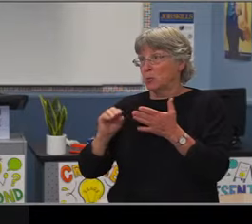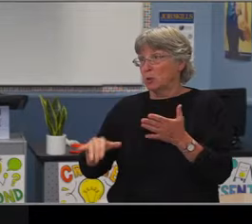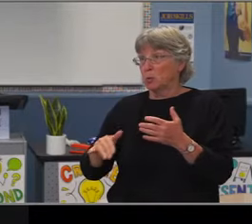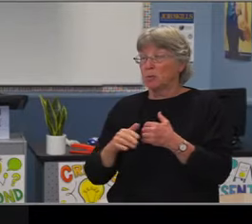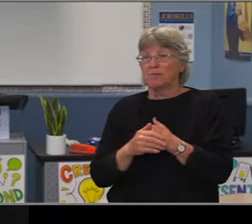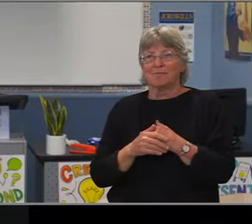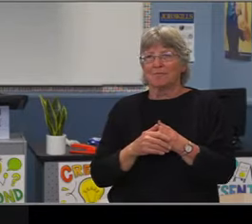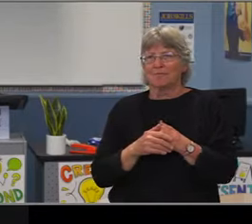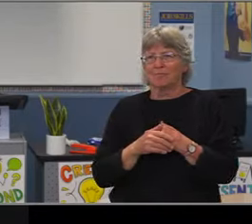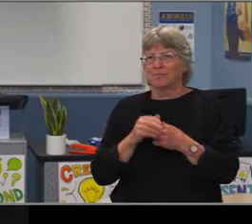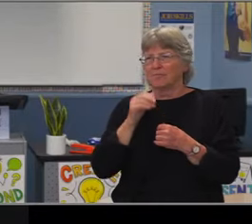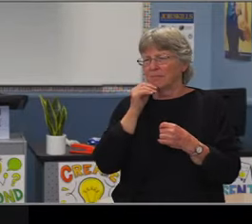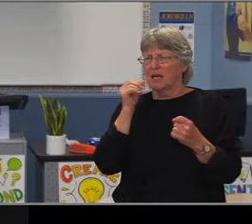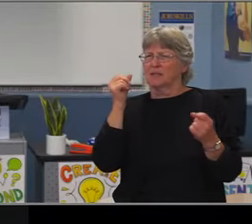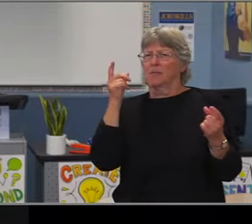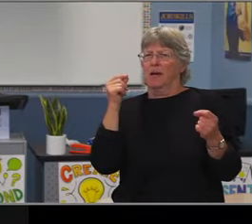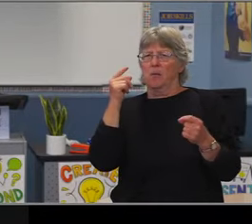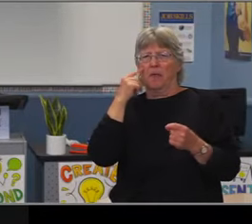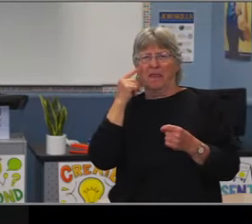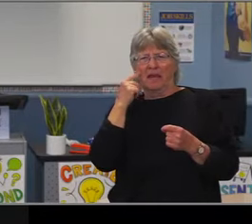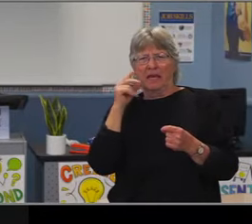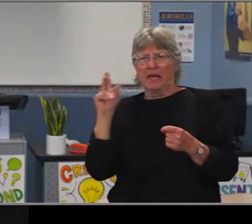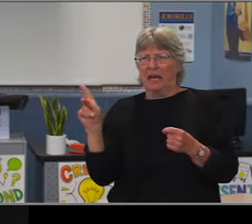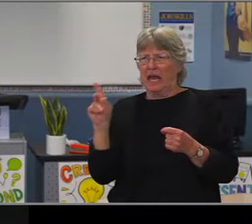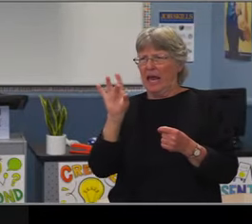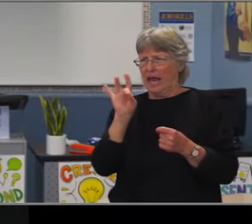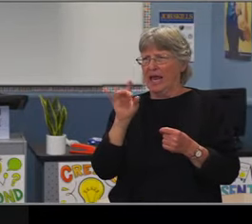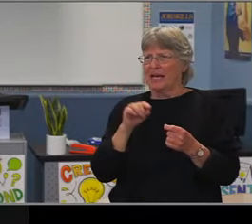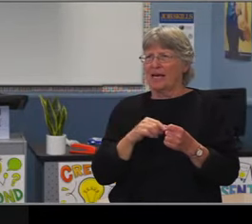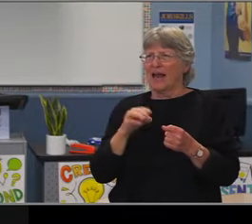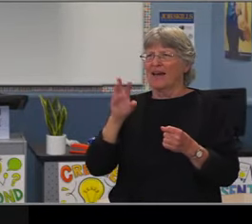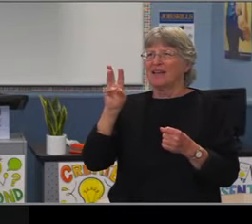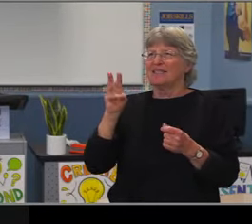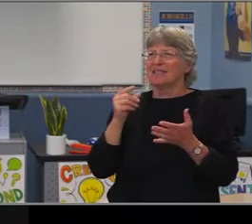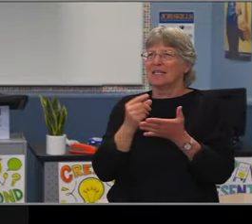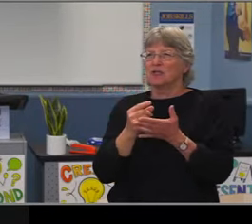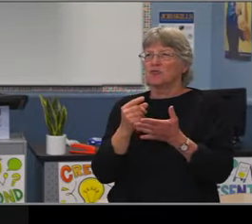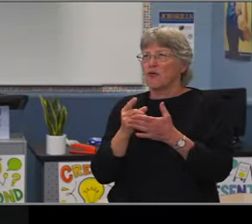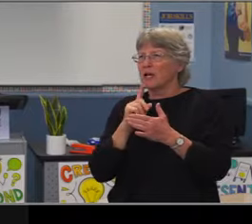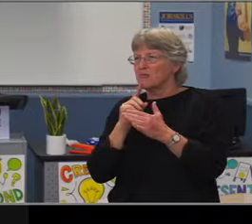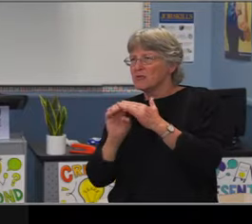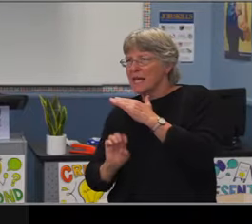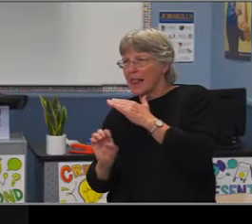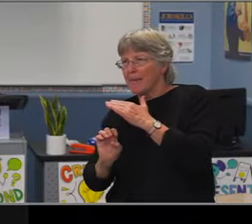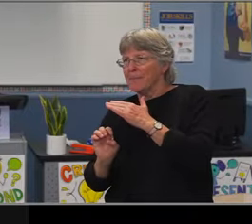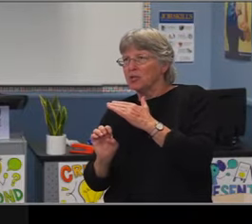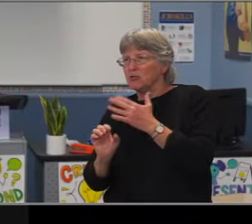And then like you see there, two of the sites don't have a resident boundary and therefore don't have residents students.